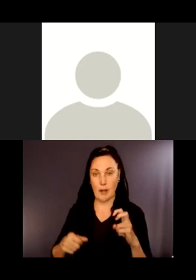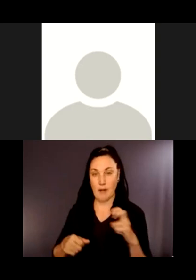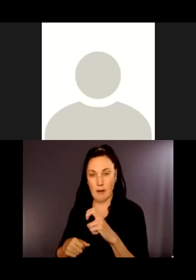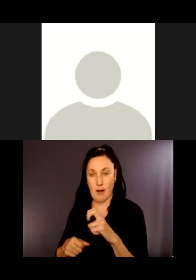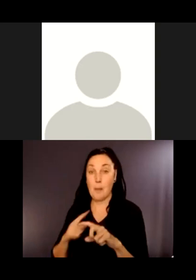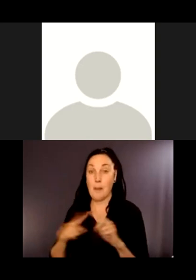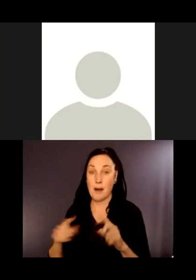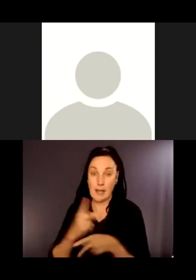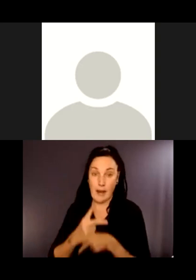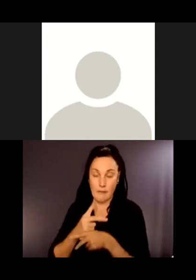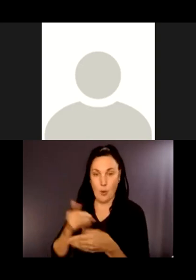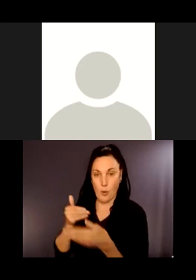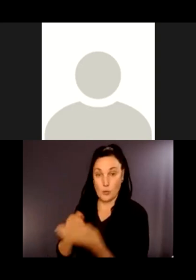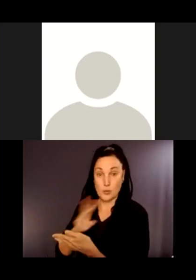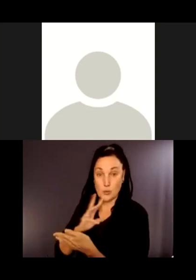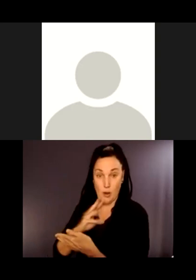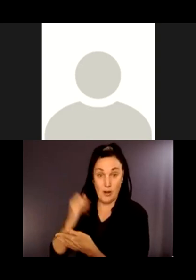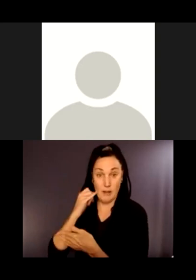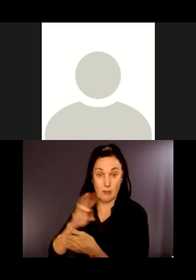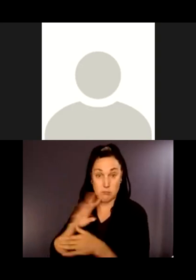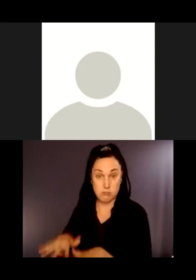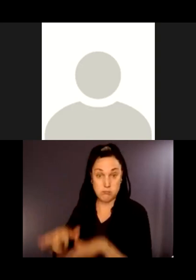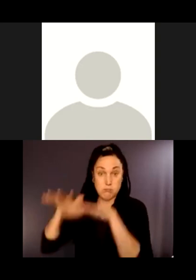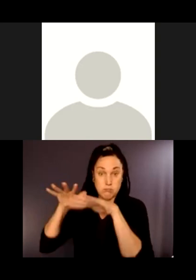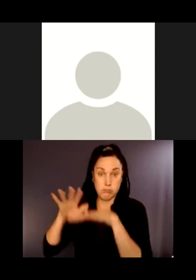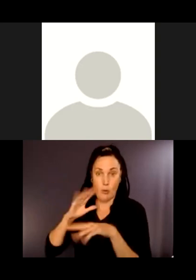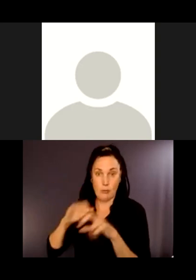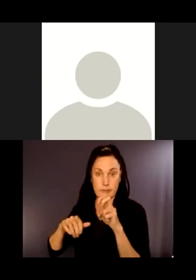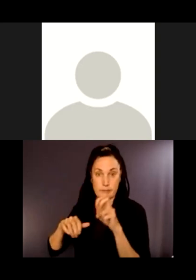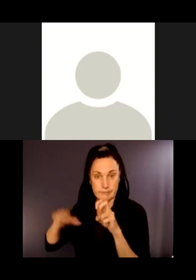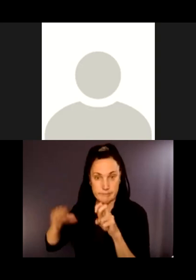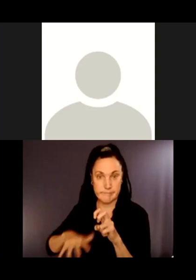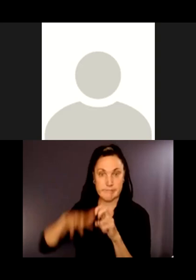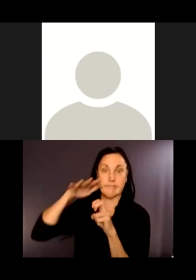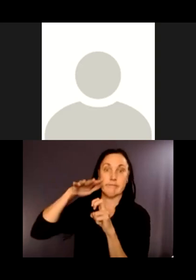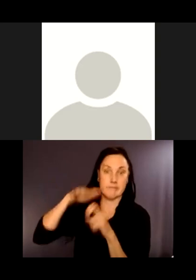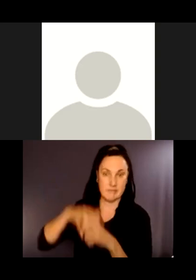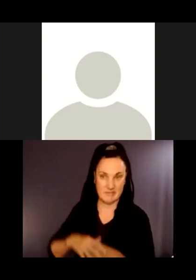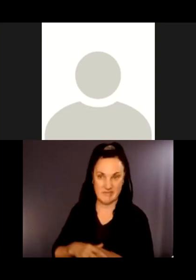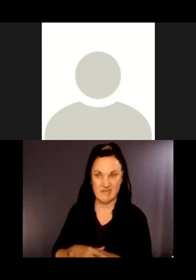So all of that trail in a 300-year storm would probably